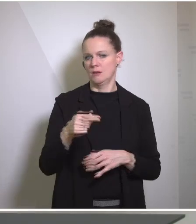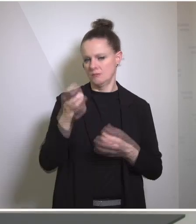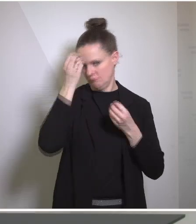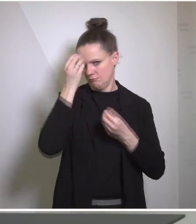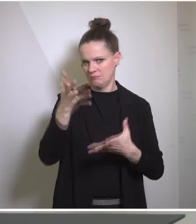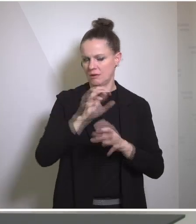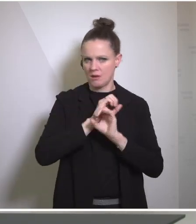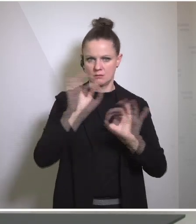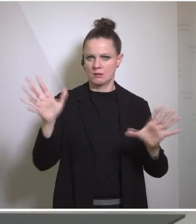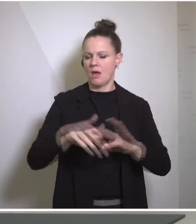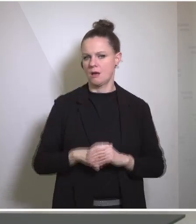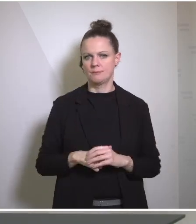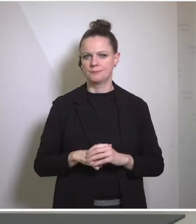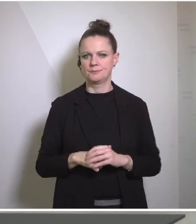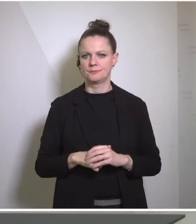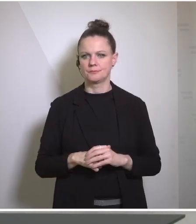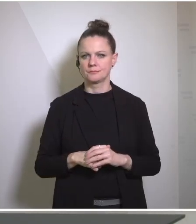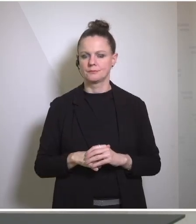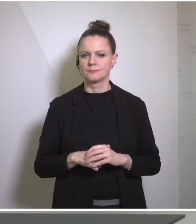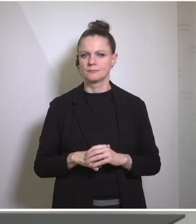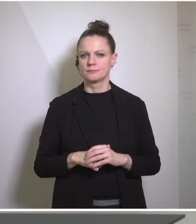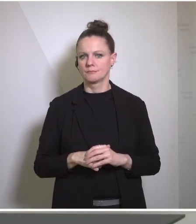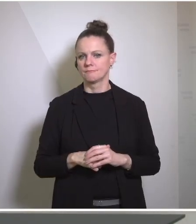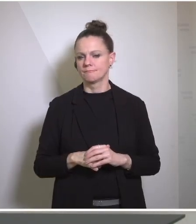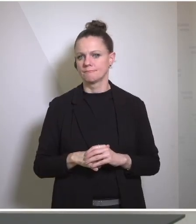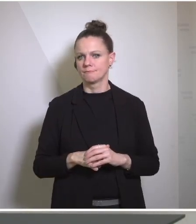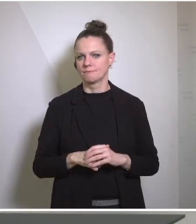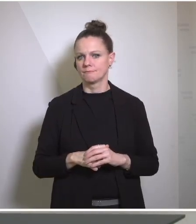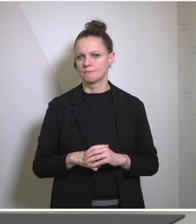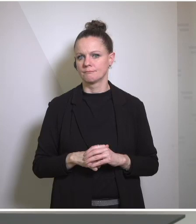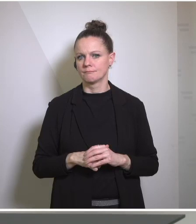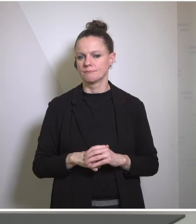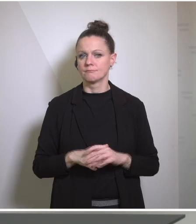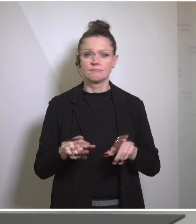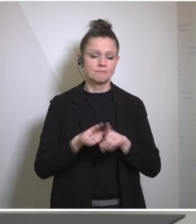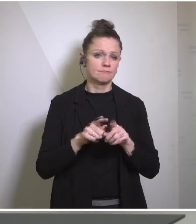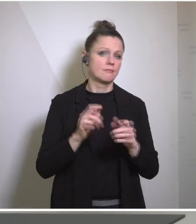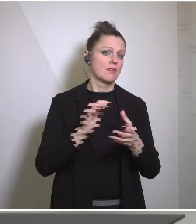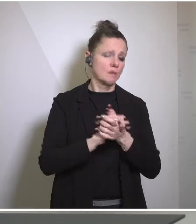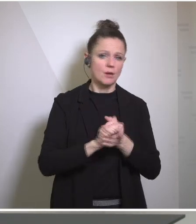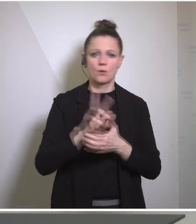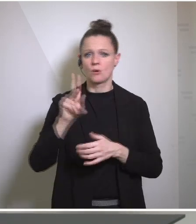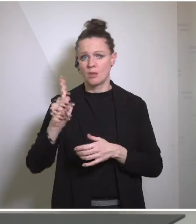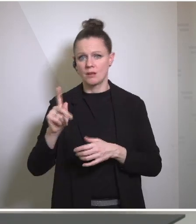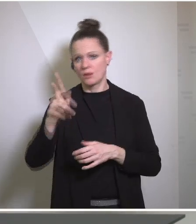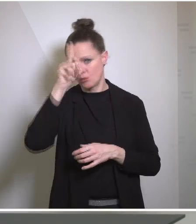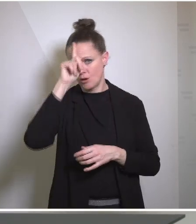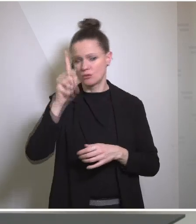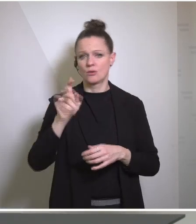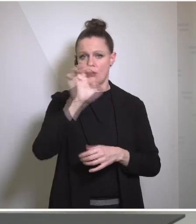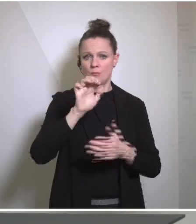shared by many other countries, notably by France, by the U.K., by Germany, by the European Union,